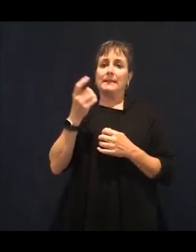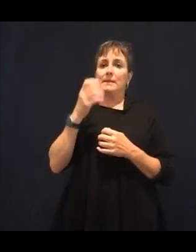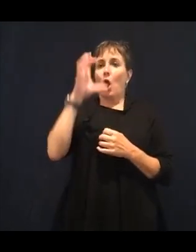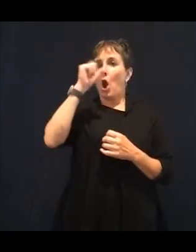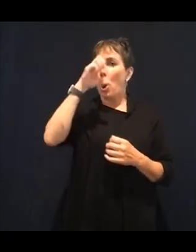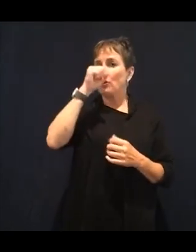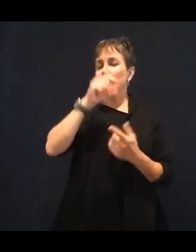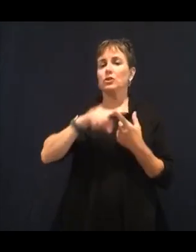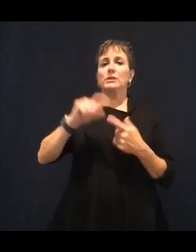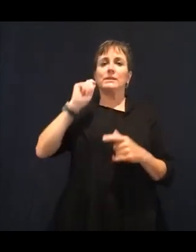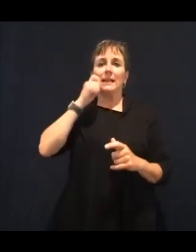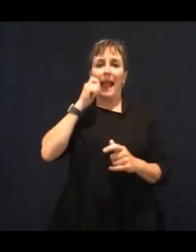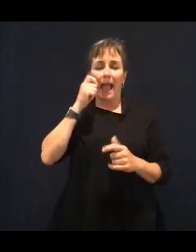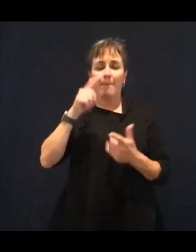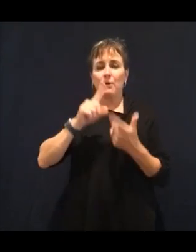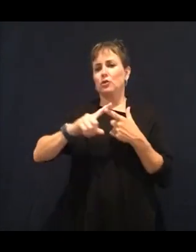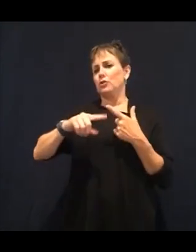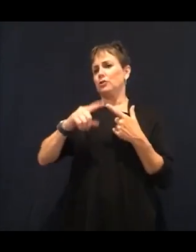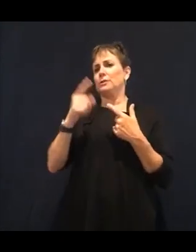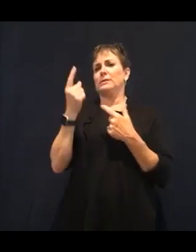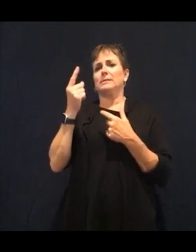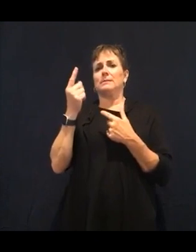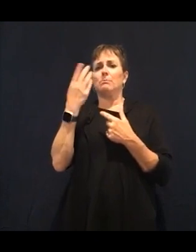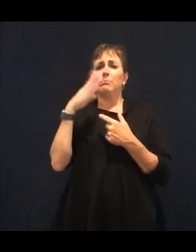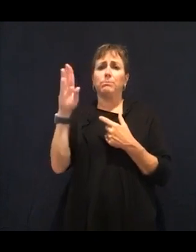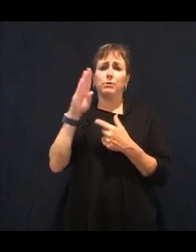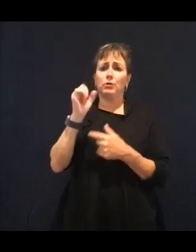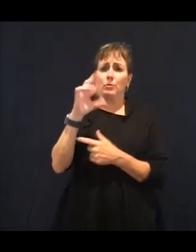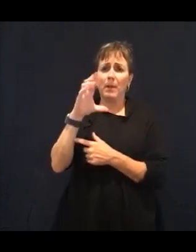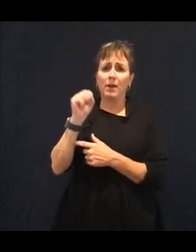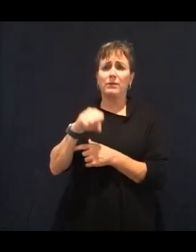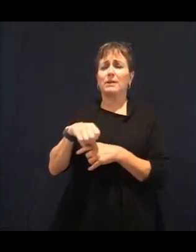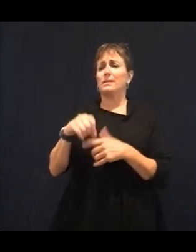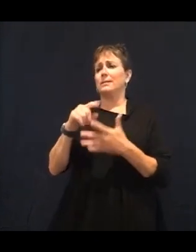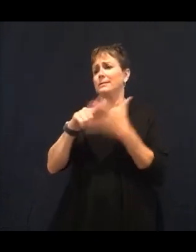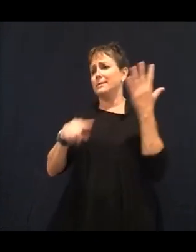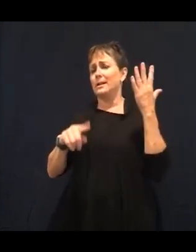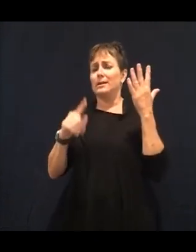foods. So these are the alkaline foods versus the acidic foods-- sugar,